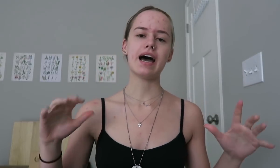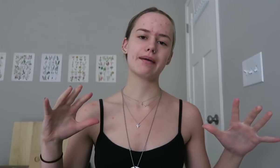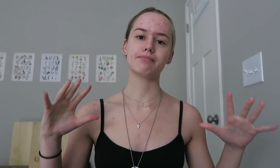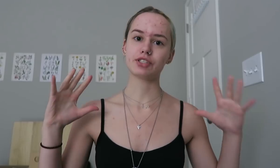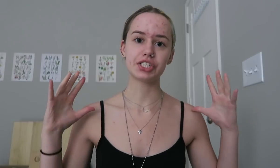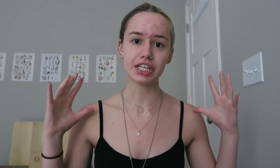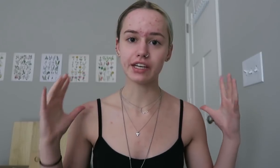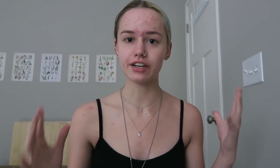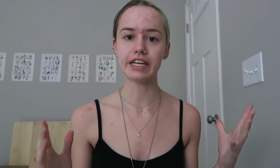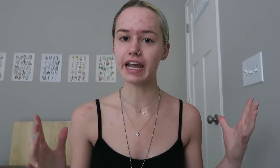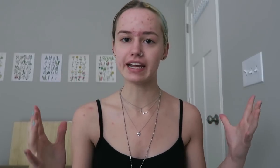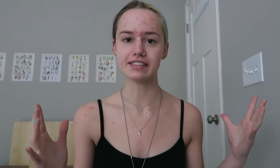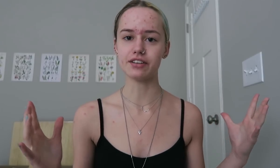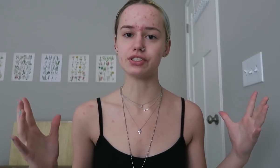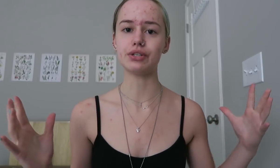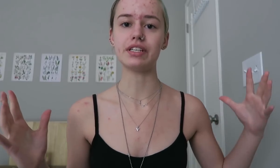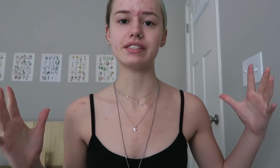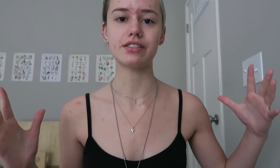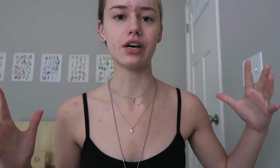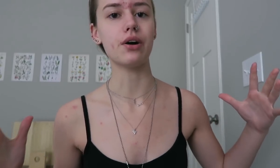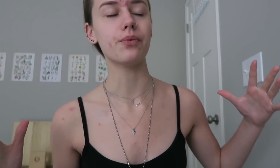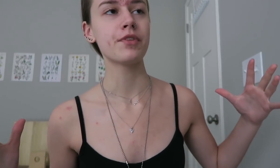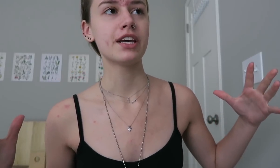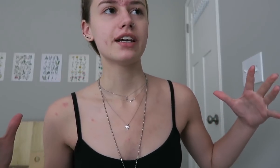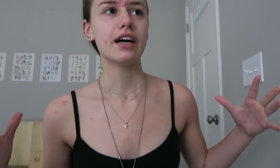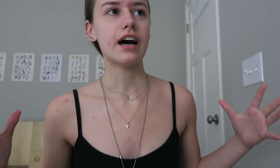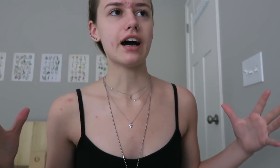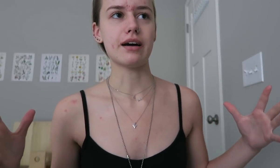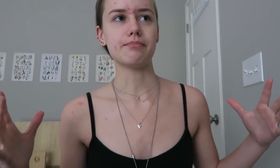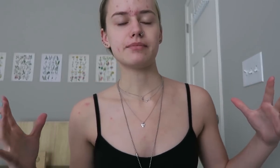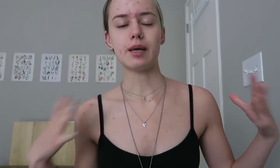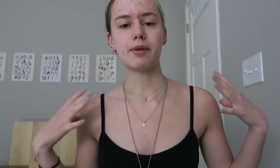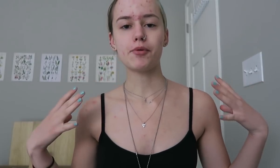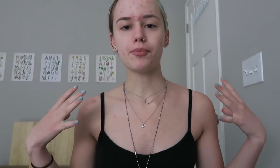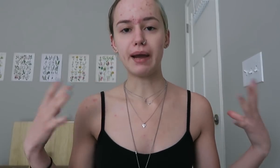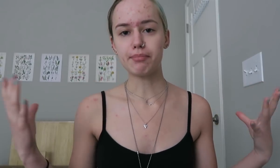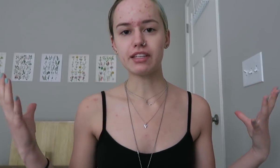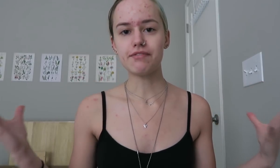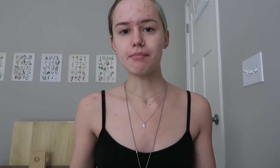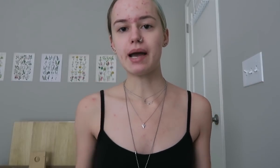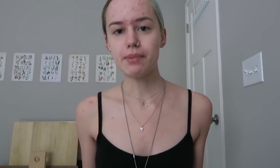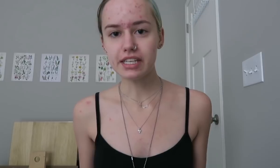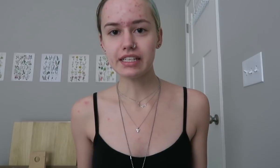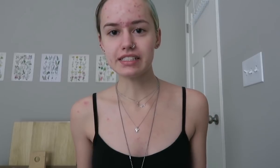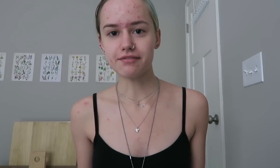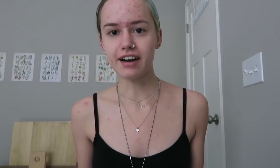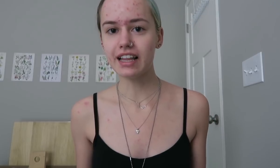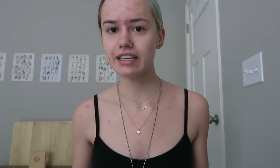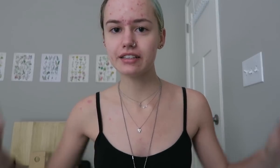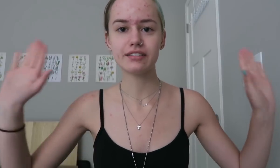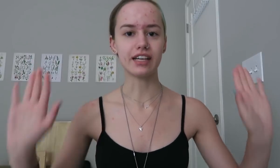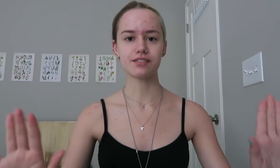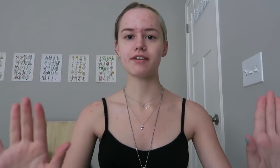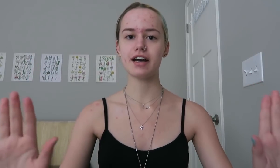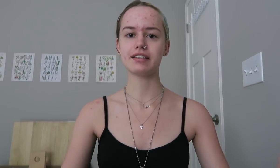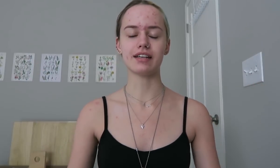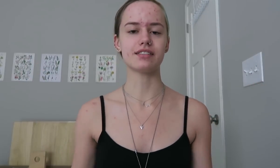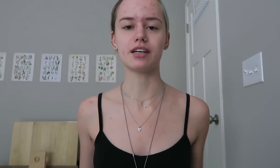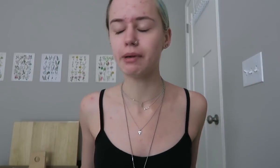I'm just a hearing ASL student, so, um. Some people might believe that my opinion is invalid, that's fine, that's their opinion.